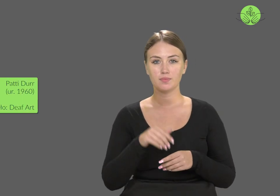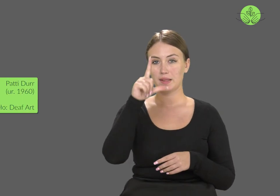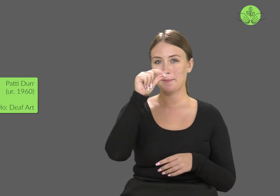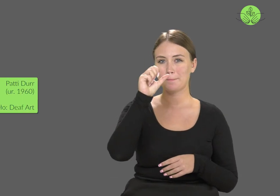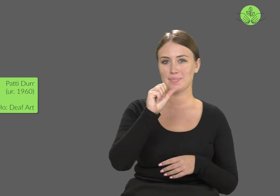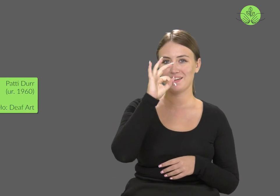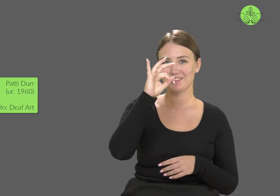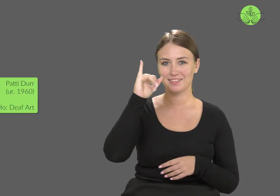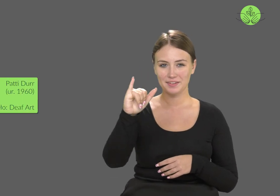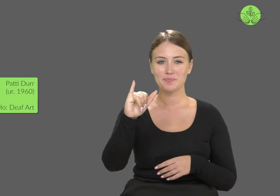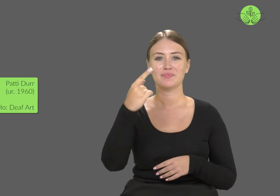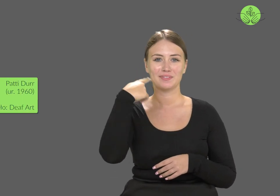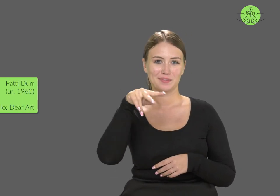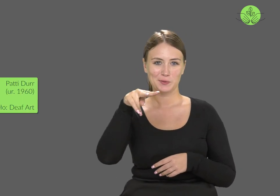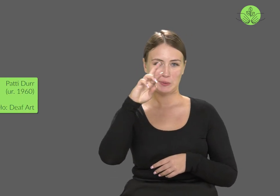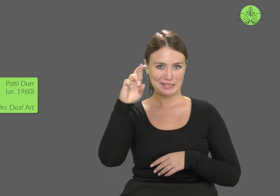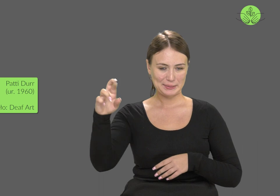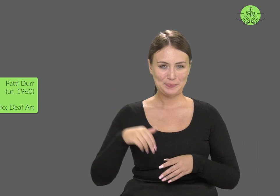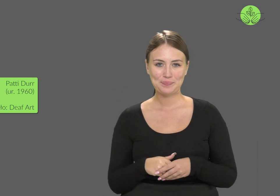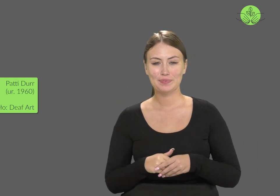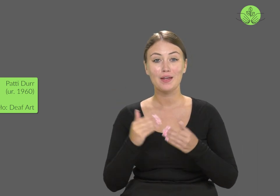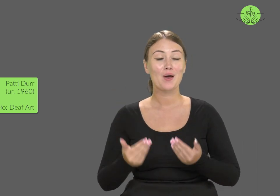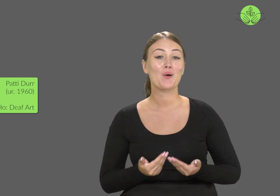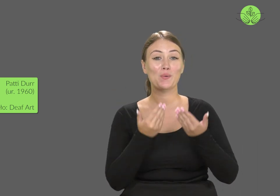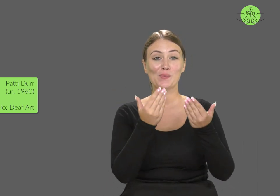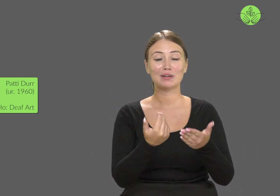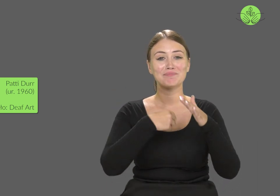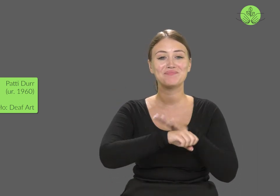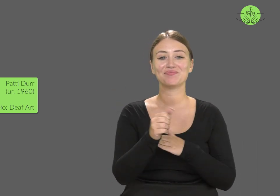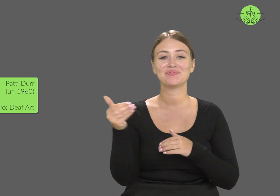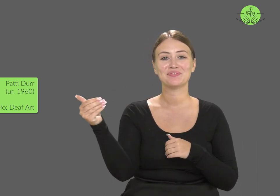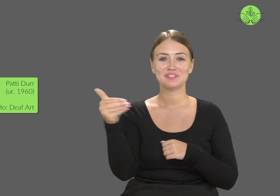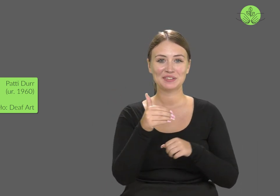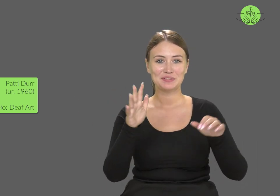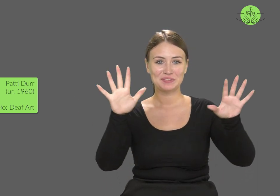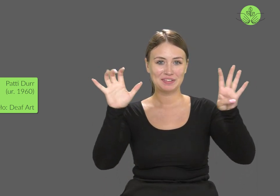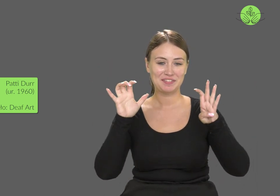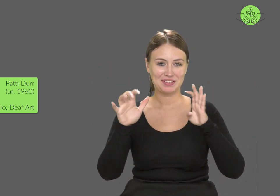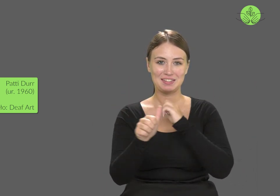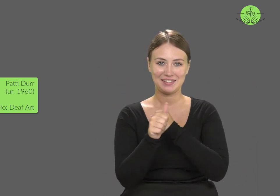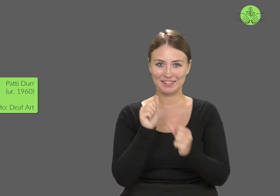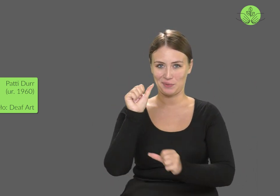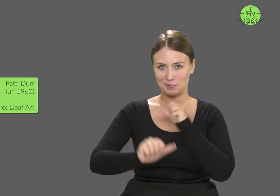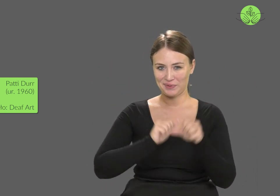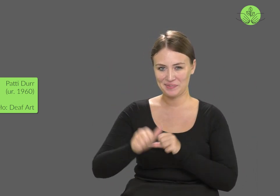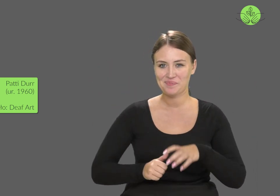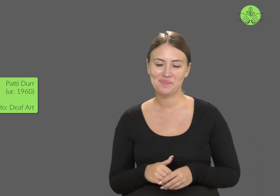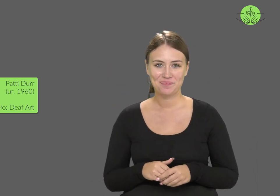Patti Durr was born in 1960.